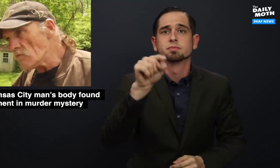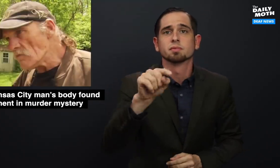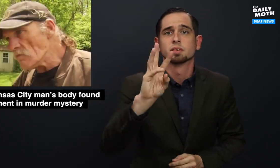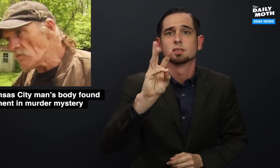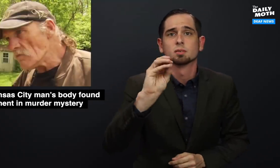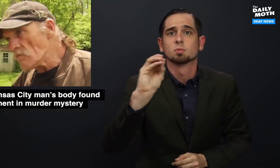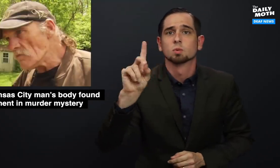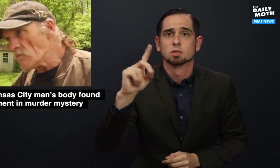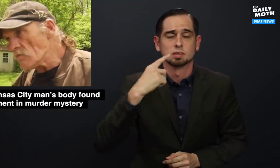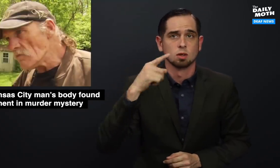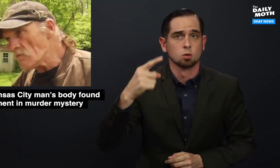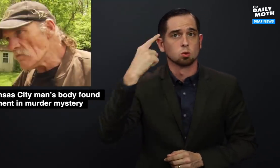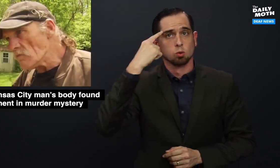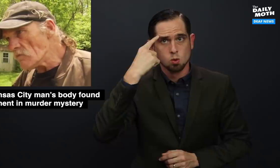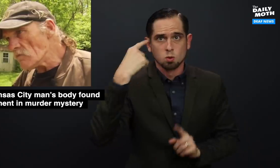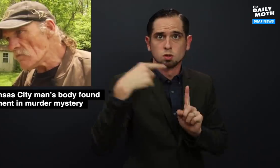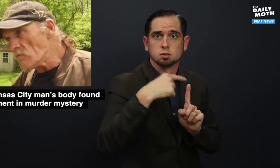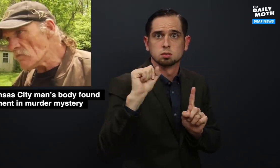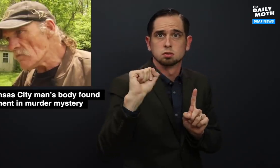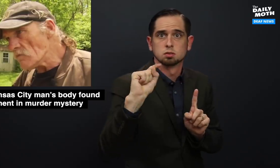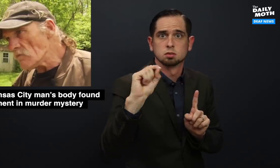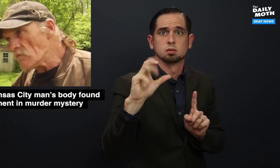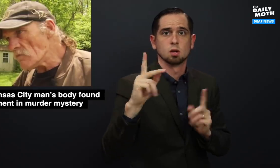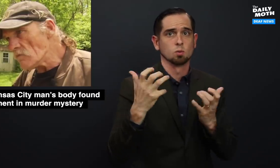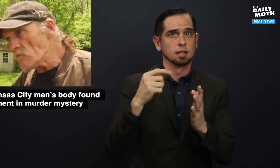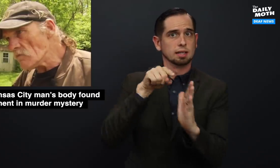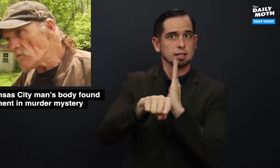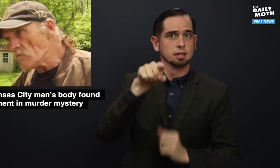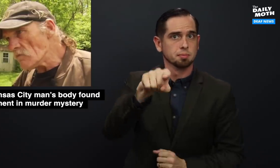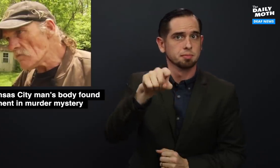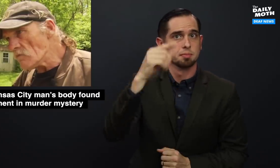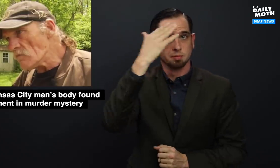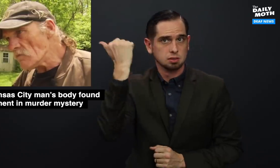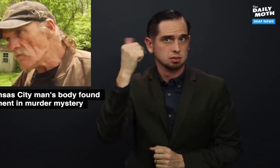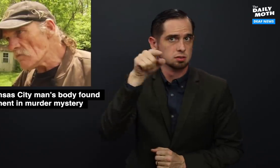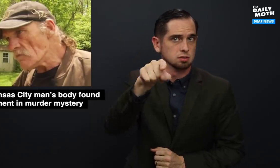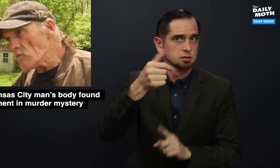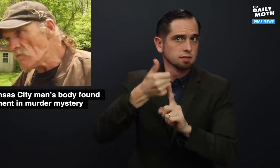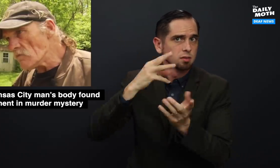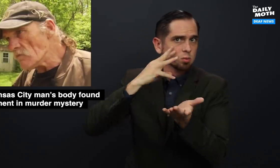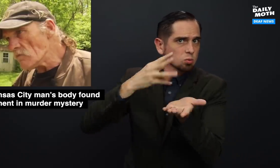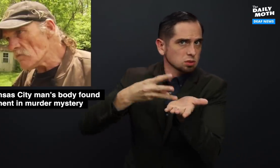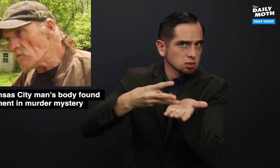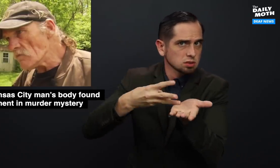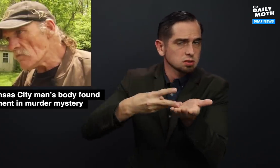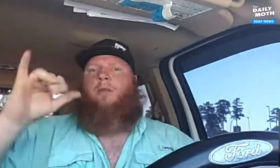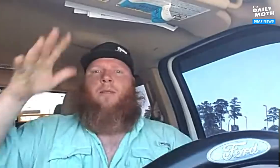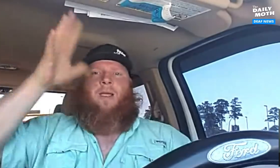Wood said he thought Stock wanted to kill him because he was a witness.